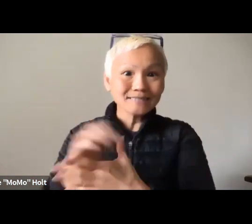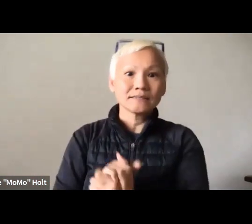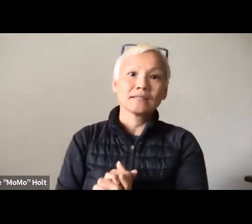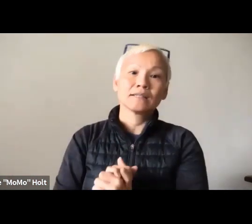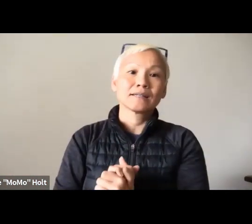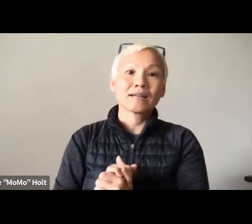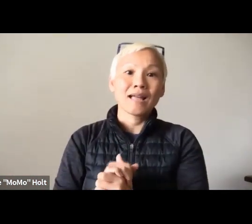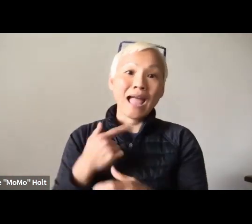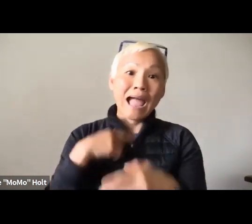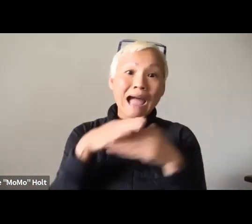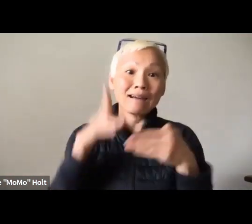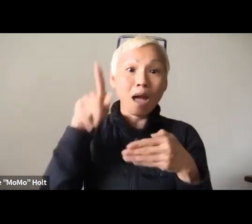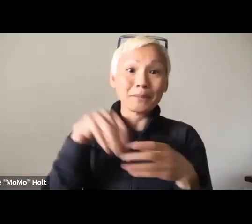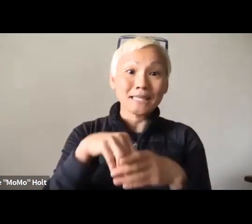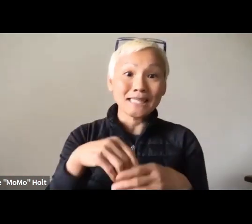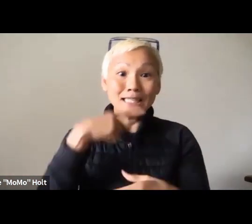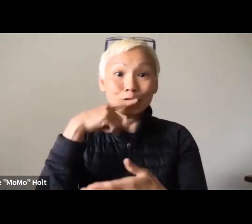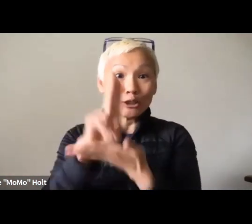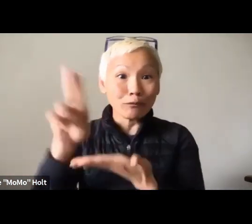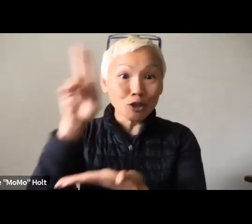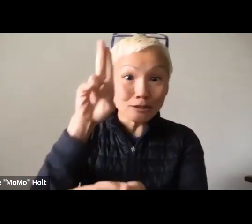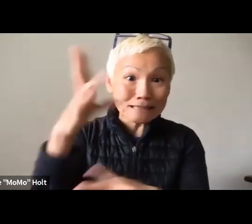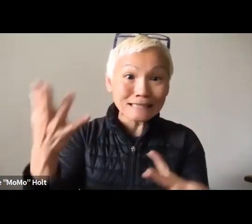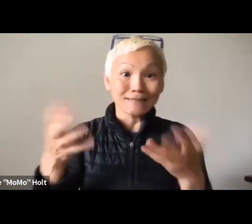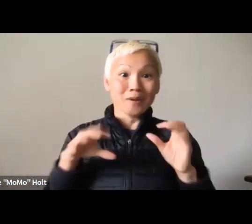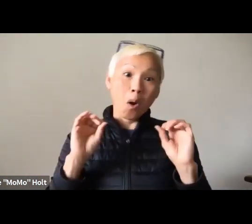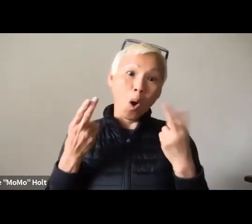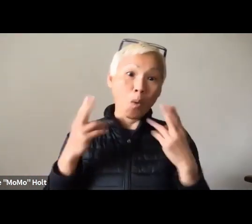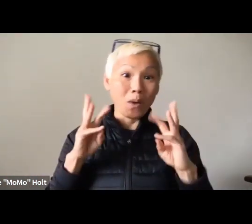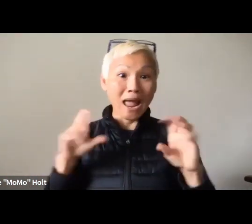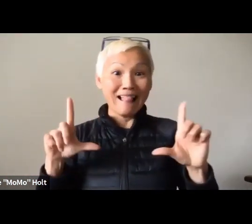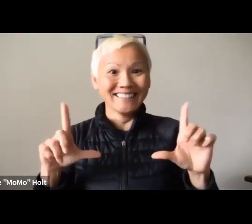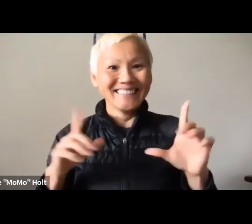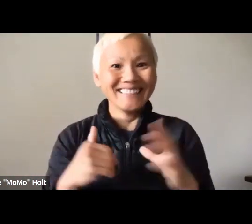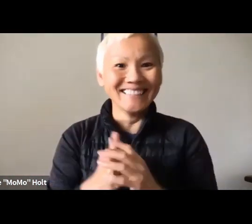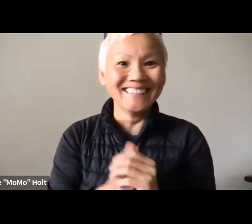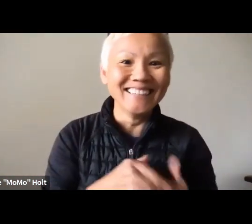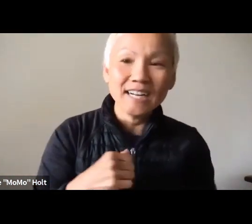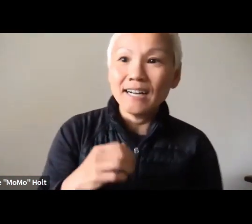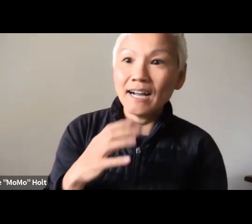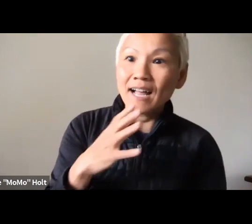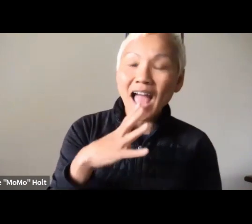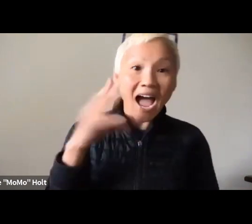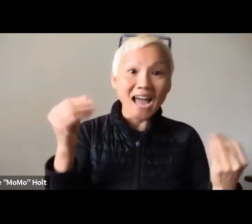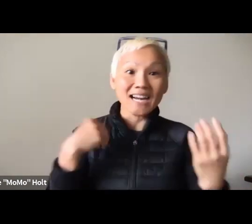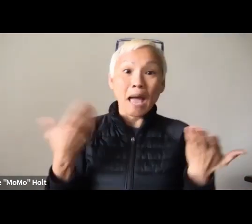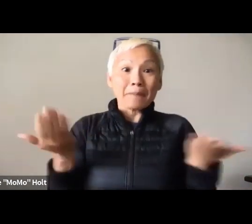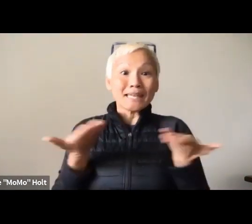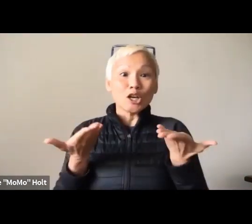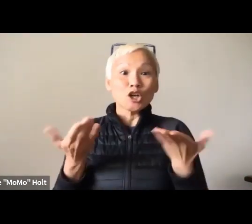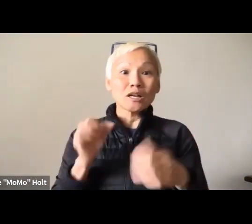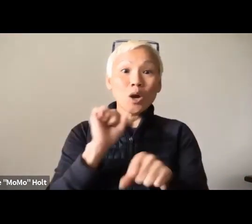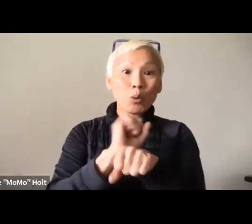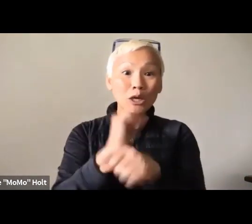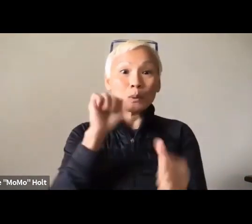and the High School of Performing Arts that used sign language and I ended up in a hearing university. I said, "Oh, well," you know?